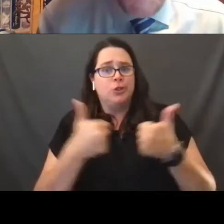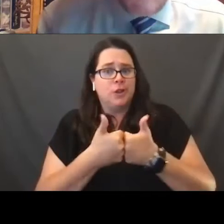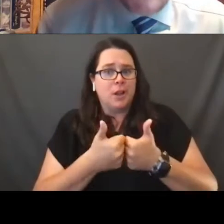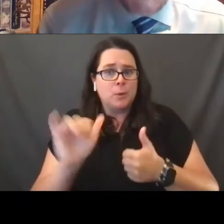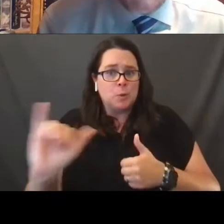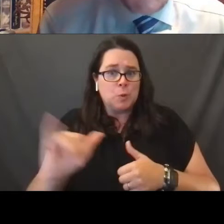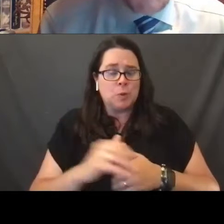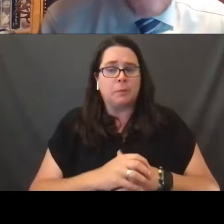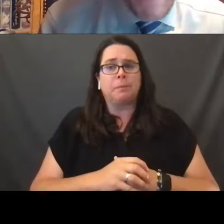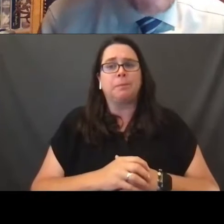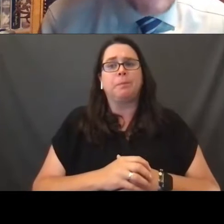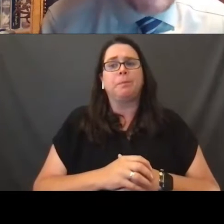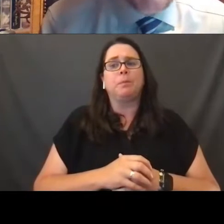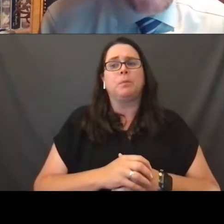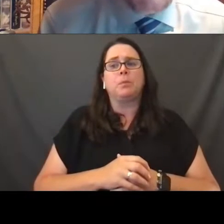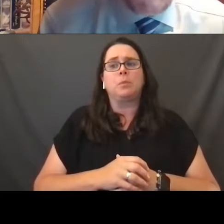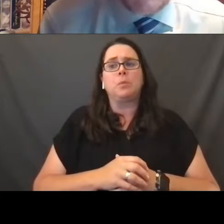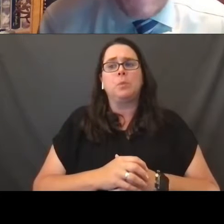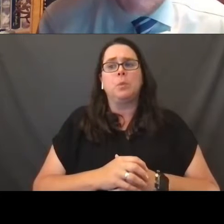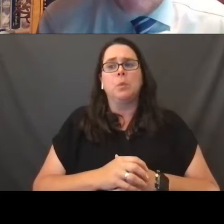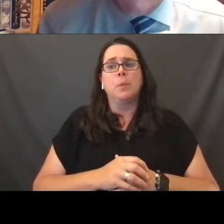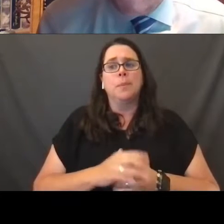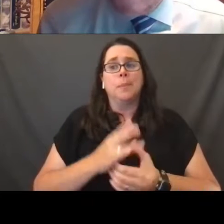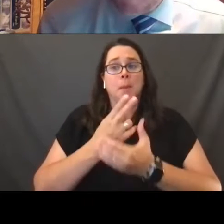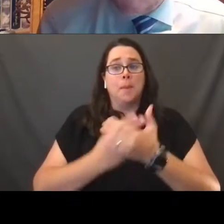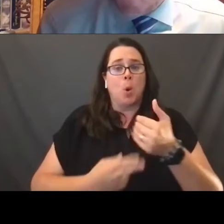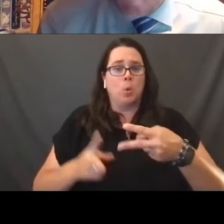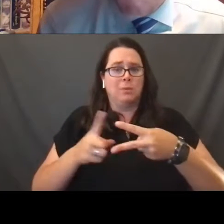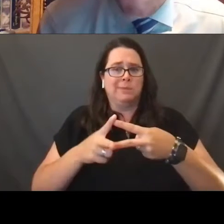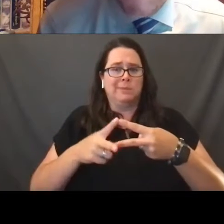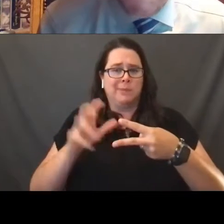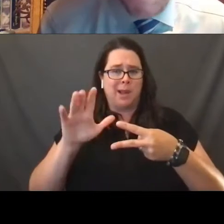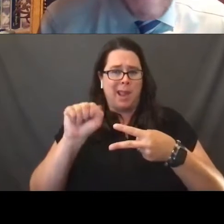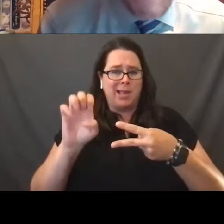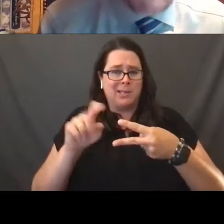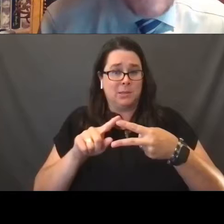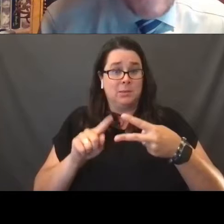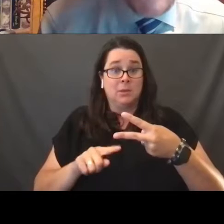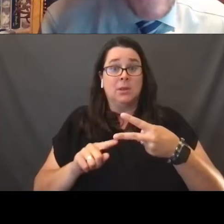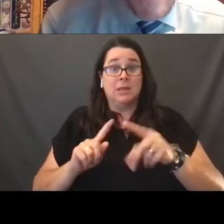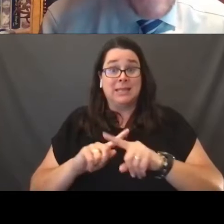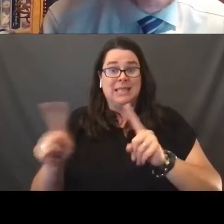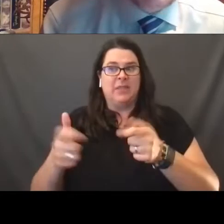I noted here too that in both of those cases, again, a different Supreme court than the one we have today,